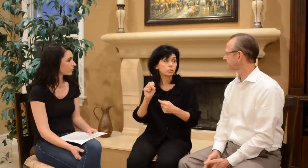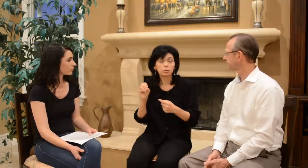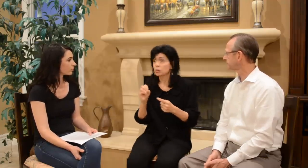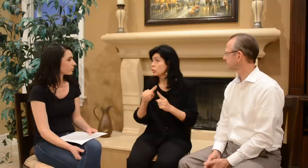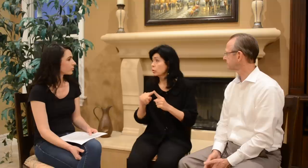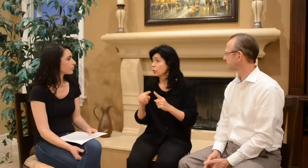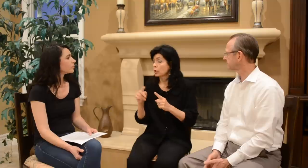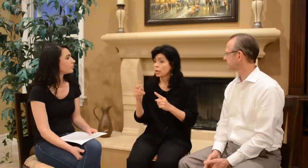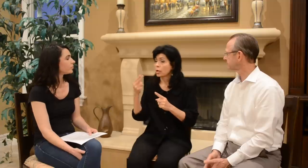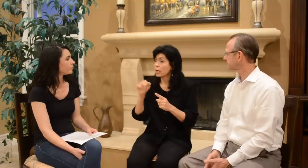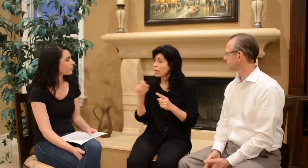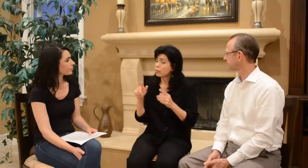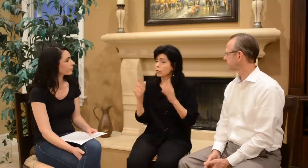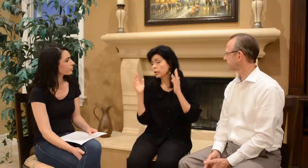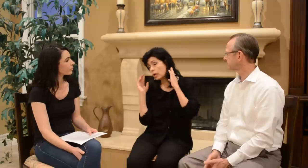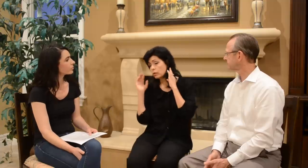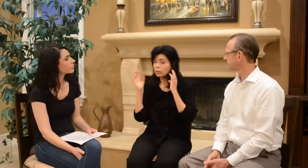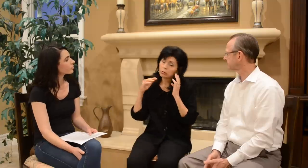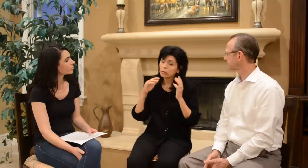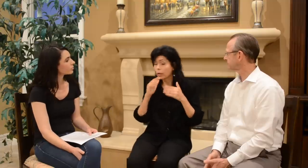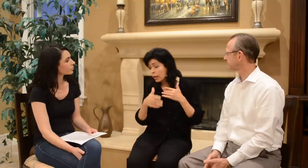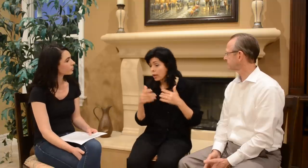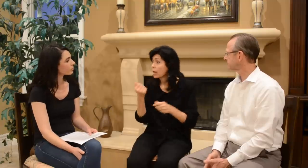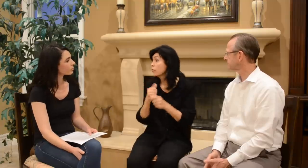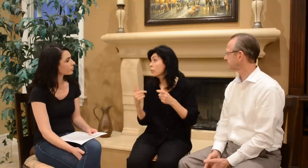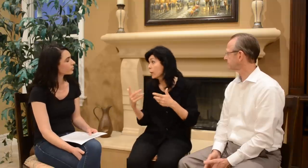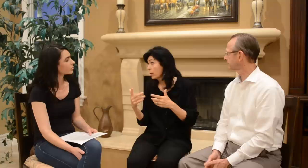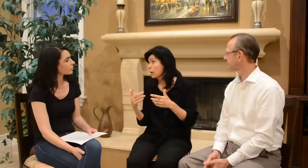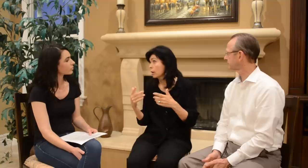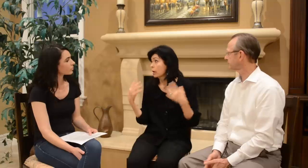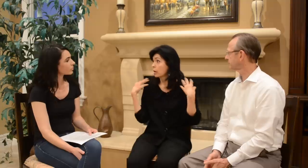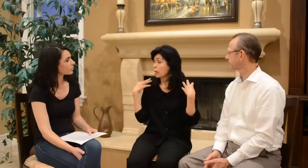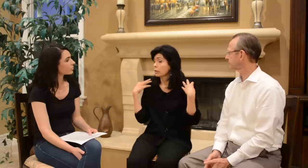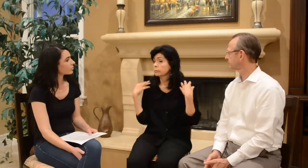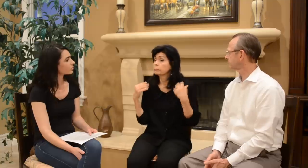So your head would not go everywhere.